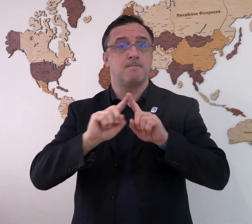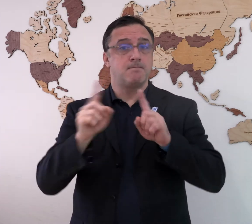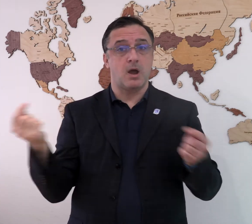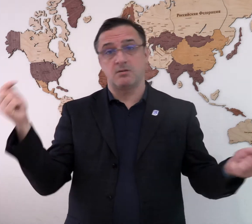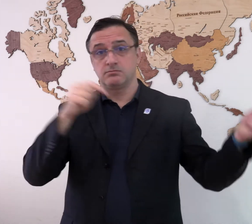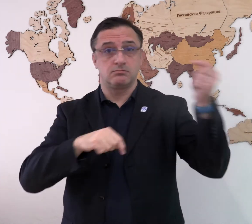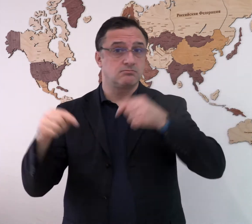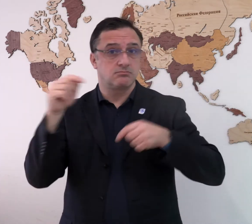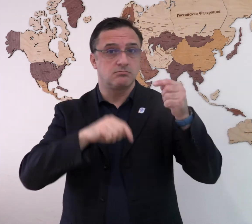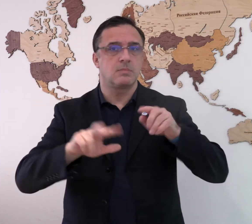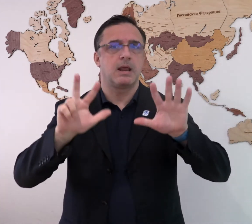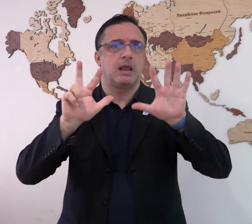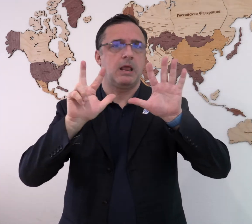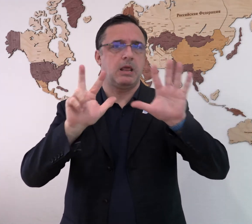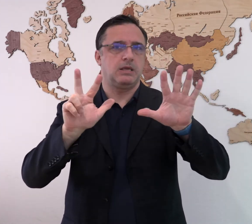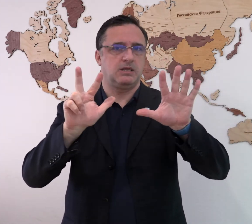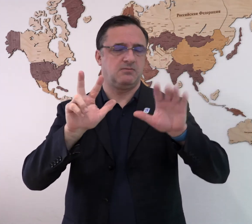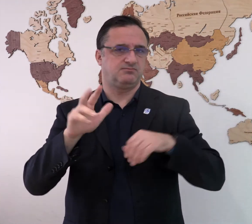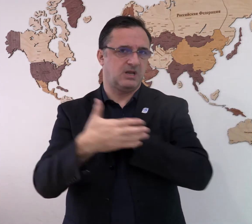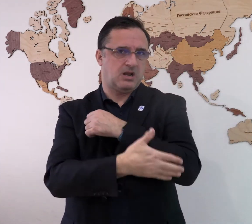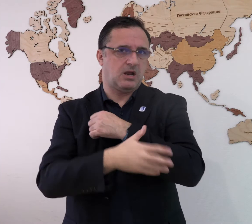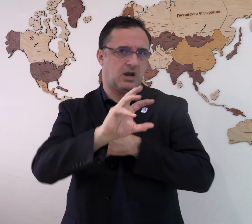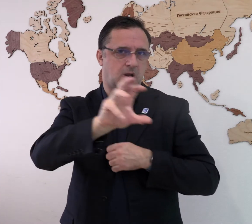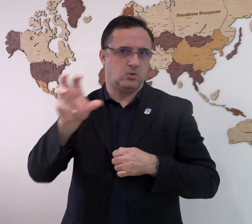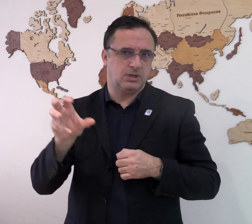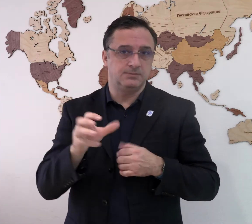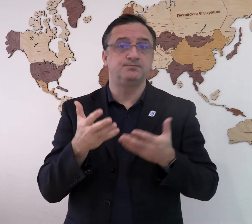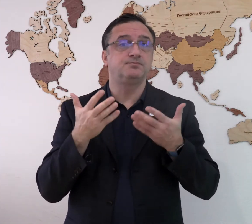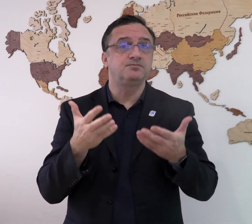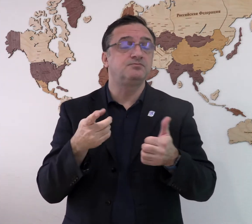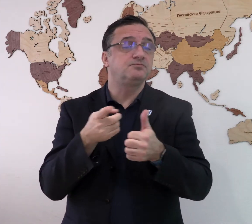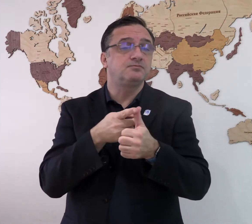ut the meeting was attended by delegates from eight countries,